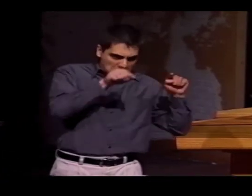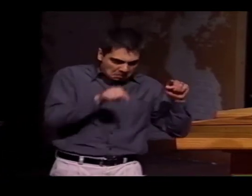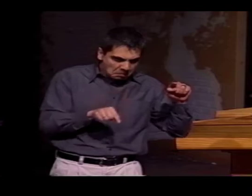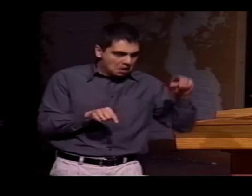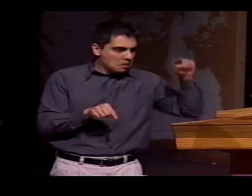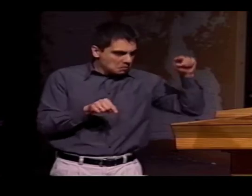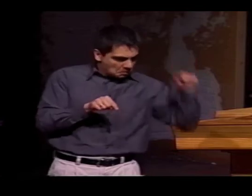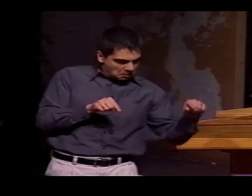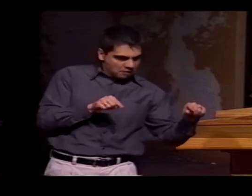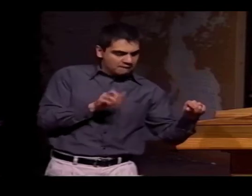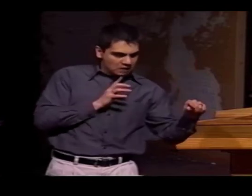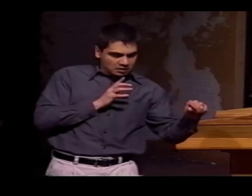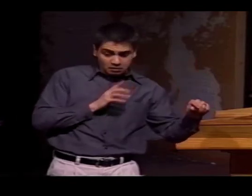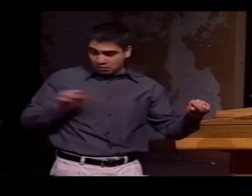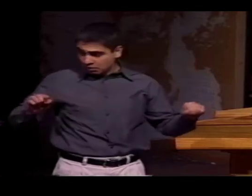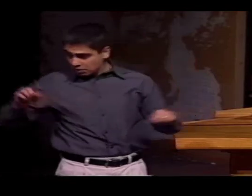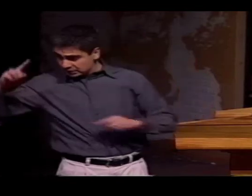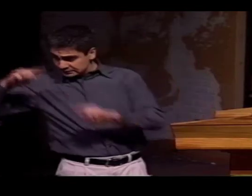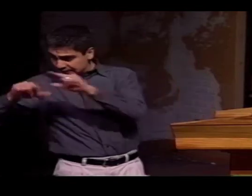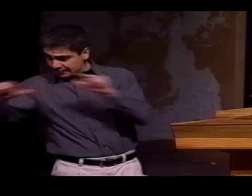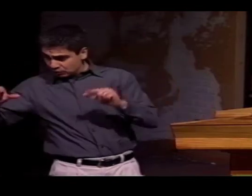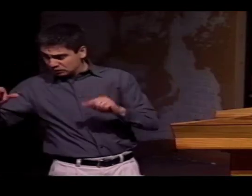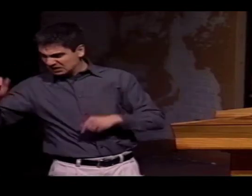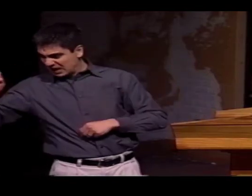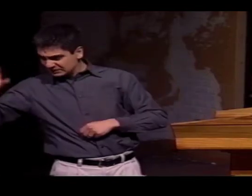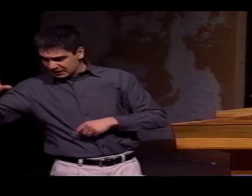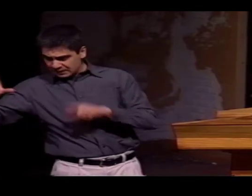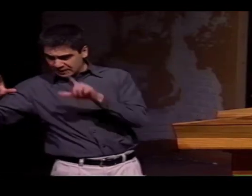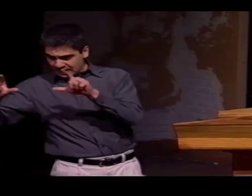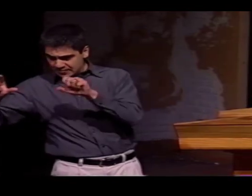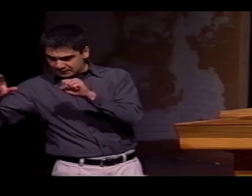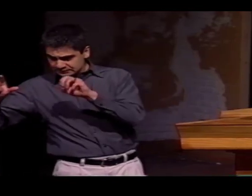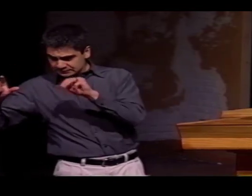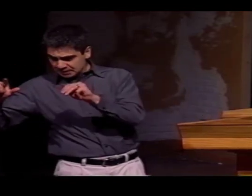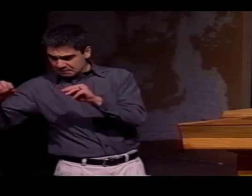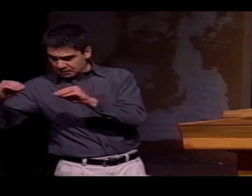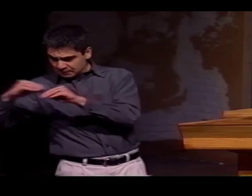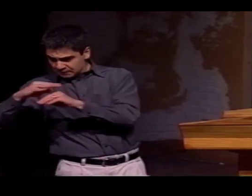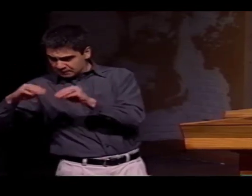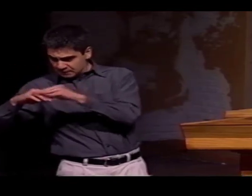HAS DIFFERENT CHARACTERISTICS THAT YOU CAN OUTLINE. AND WITH SIGN LANGUAGE, ASL AND LSM,